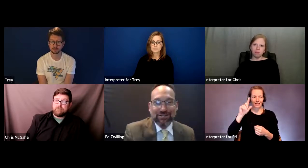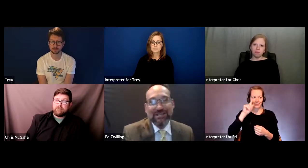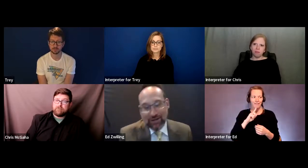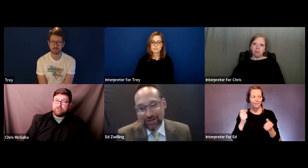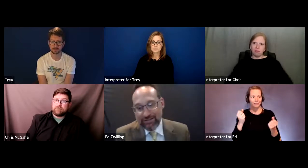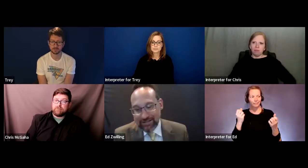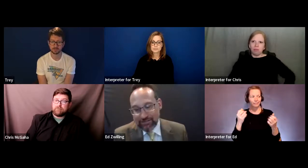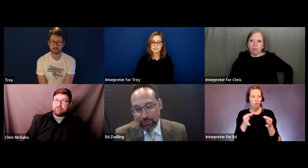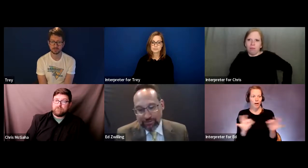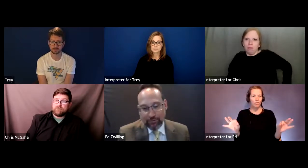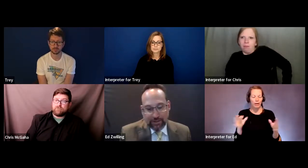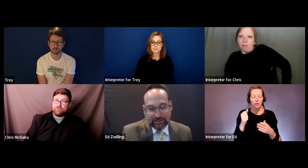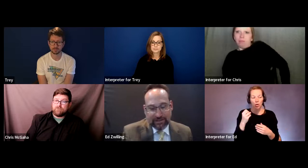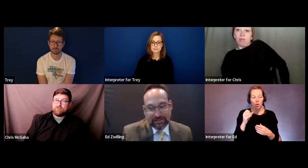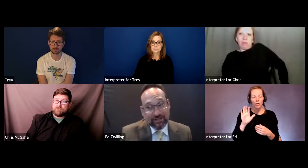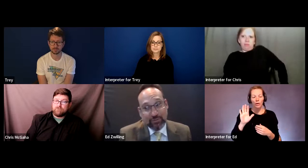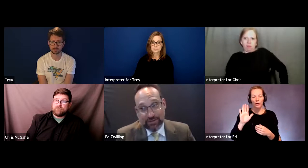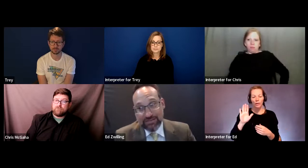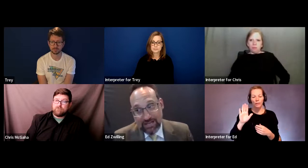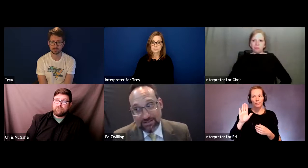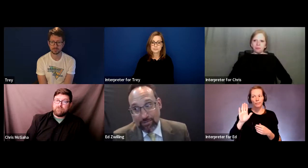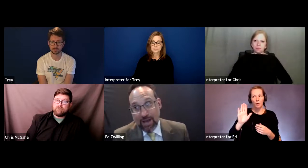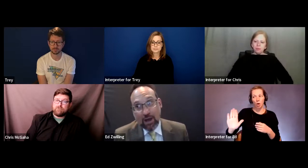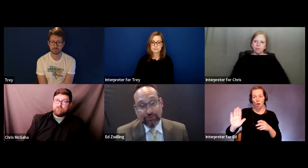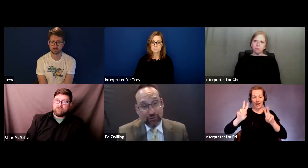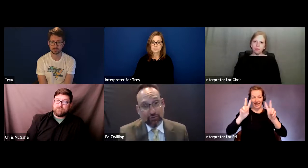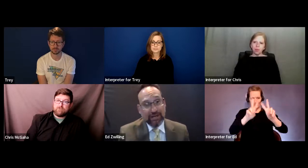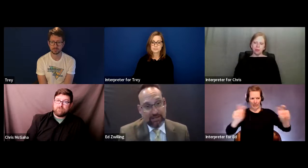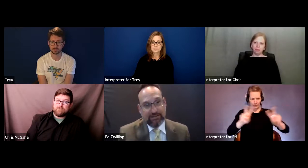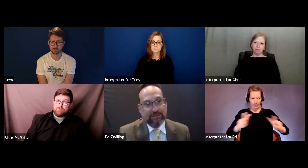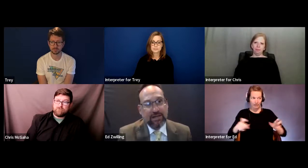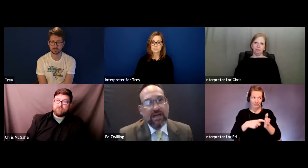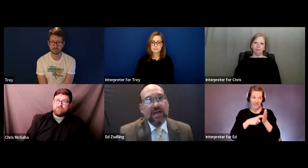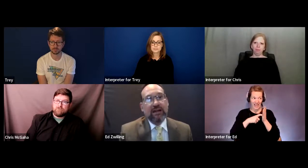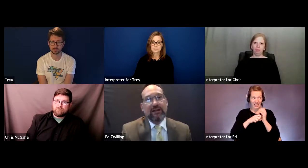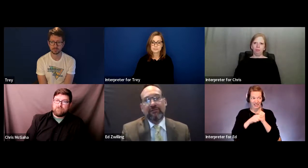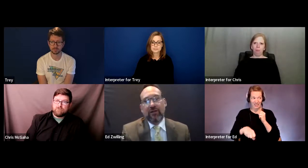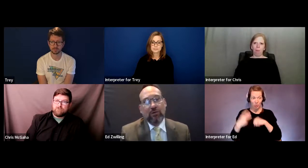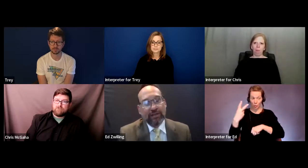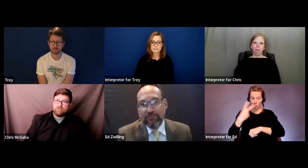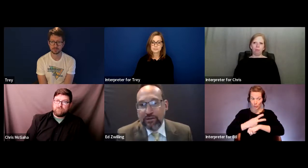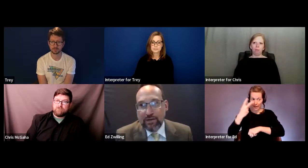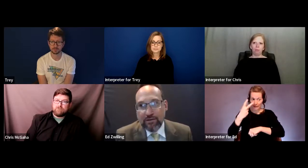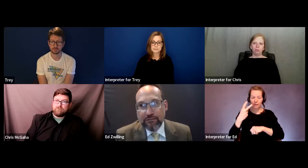What she does is an assessment that takes about two days and it involves everything